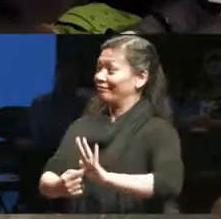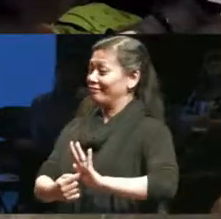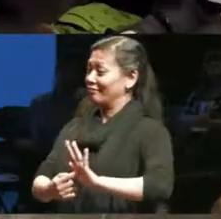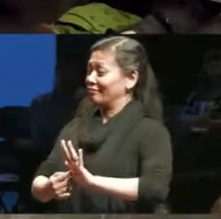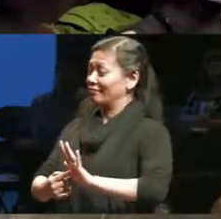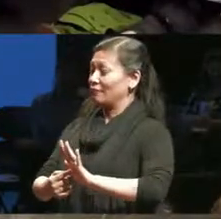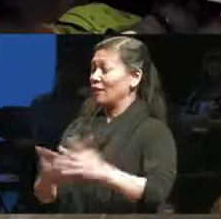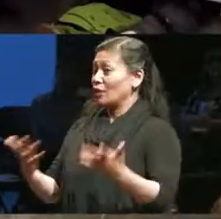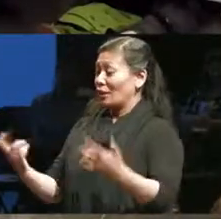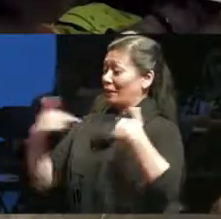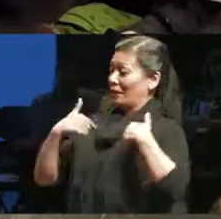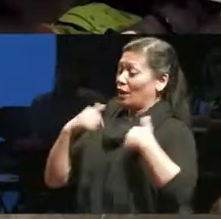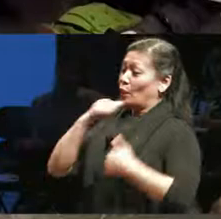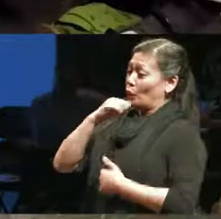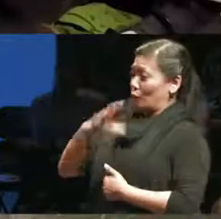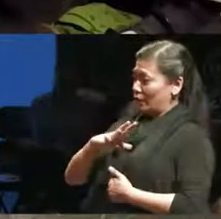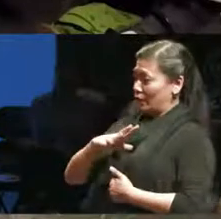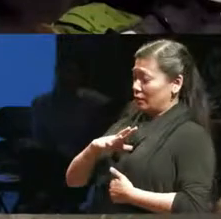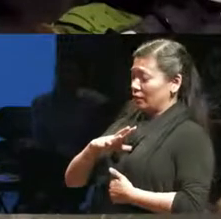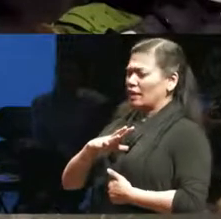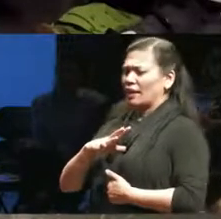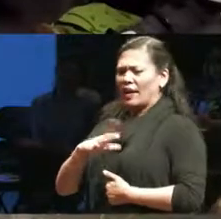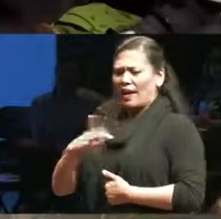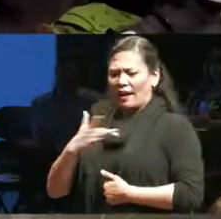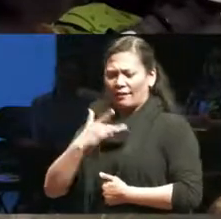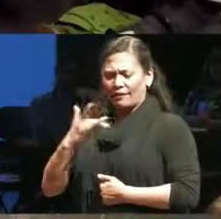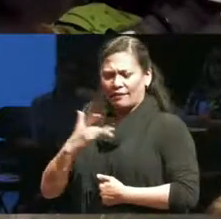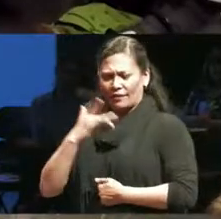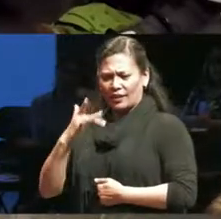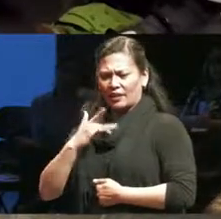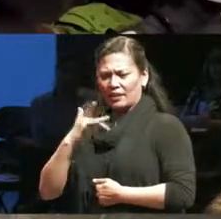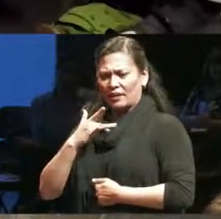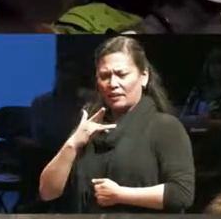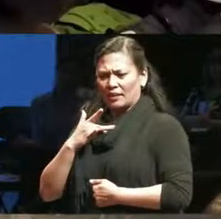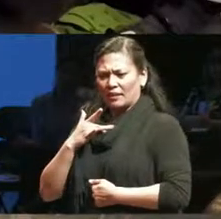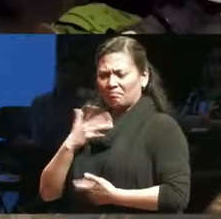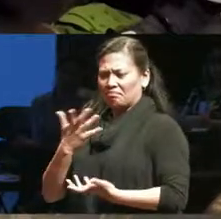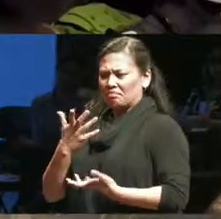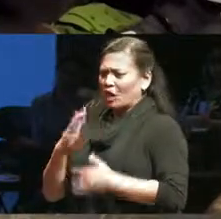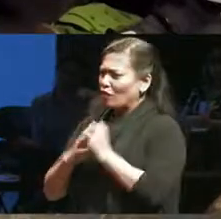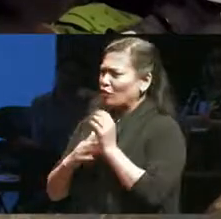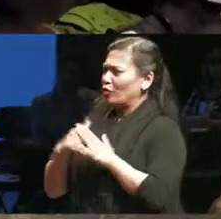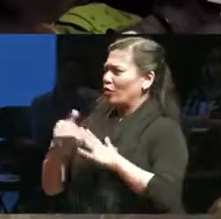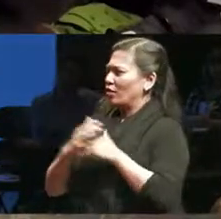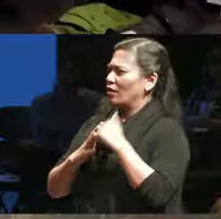feel greater comfort with being on display in my body that is non normative